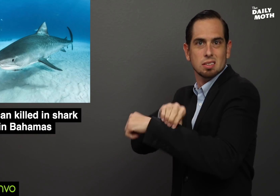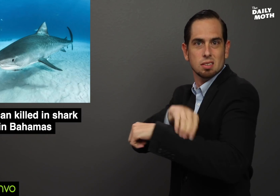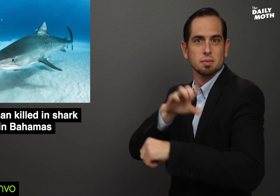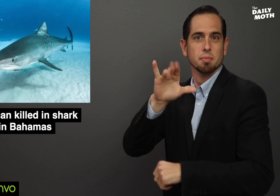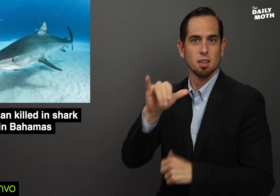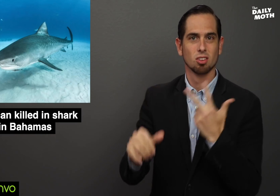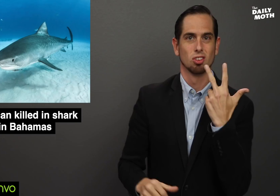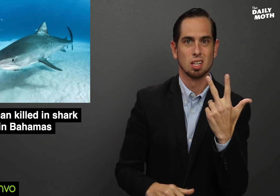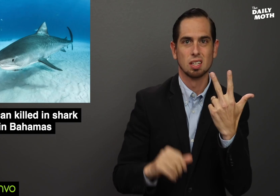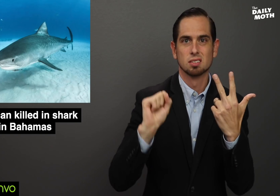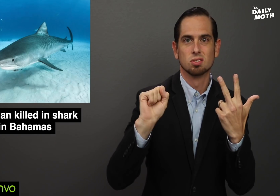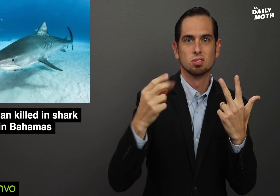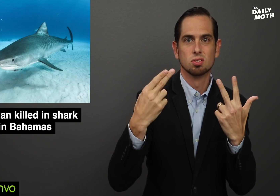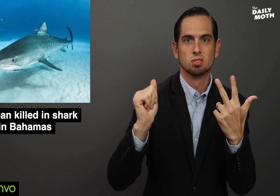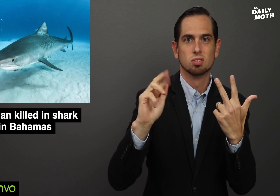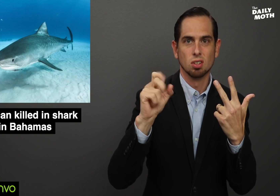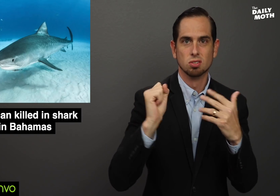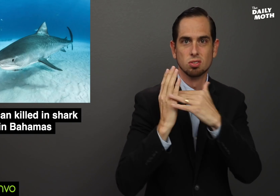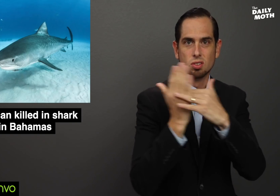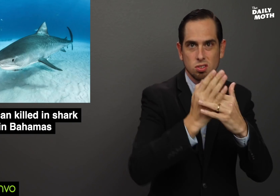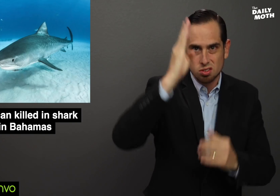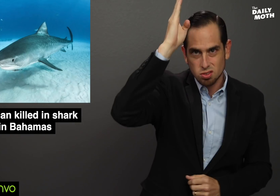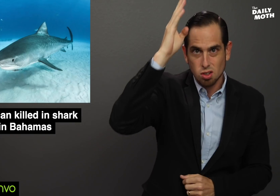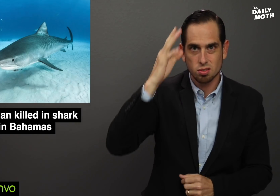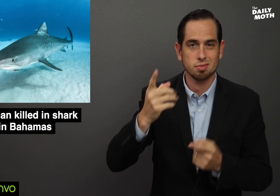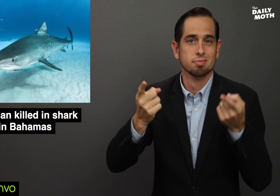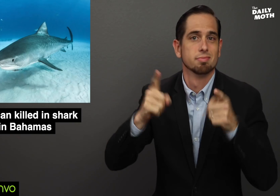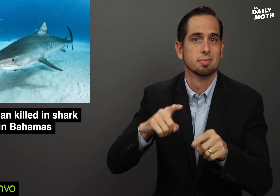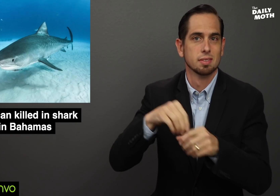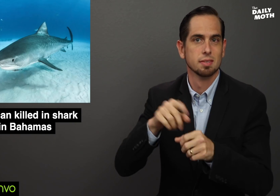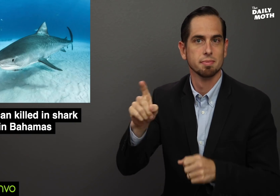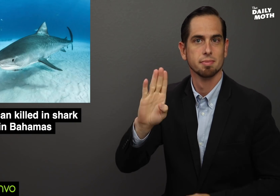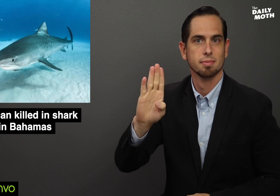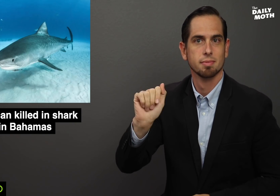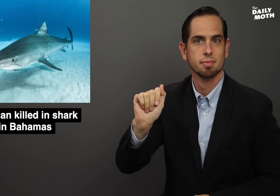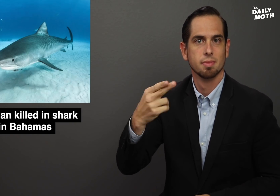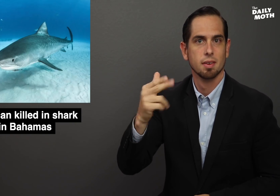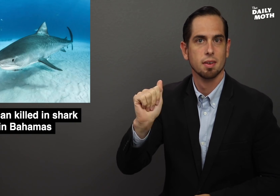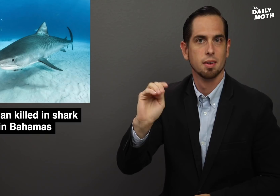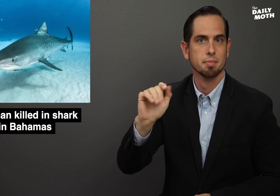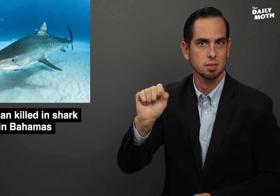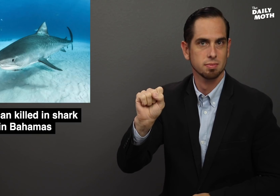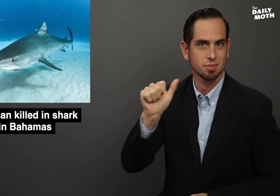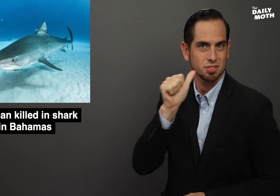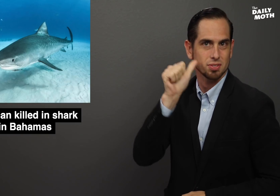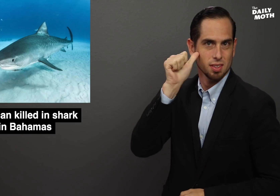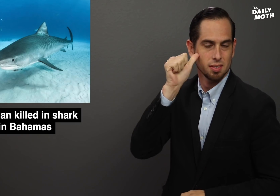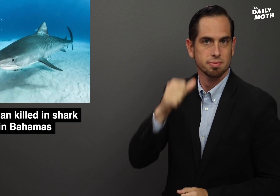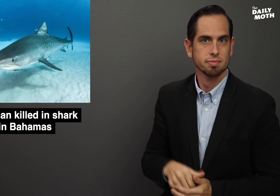by three sharks in the Bahamas yesterday.